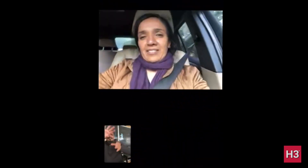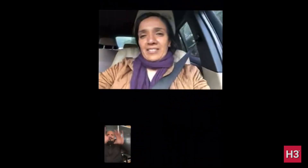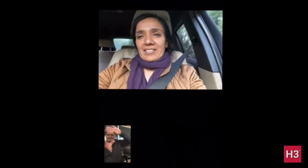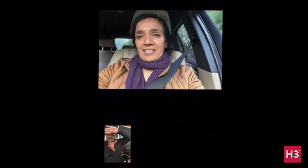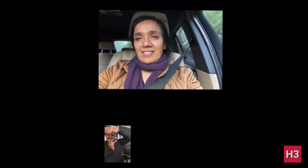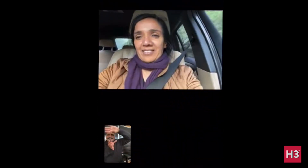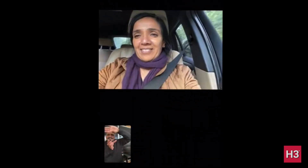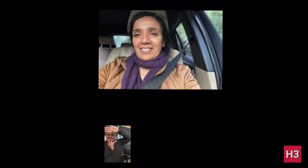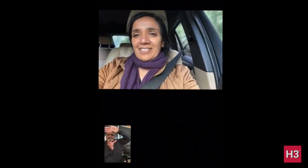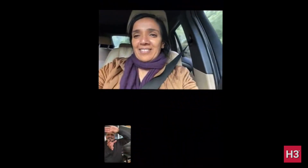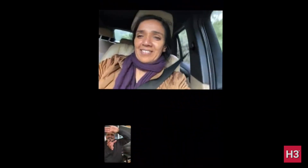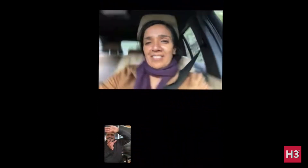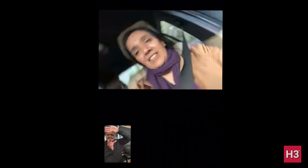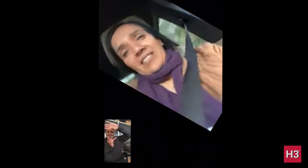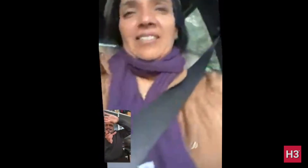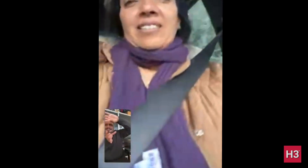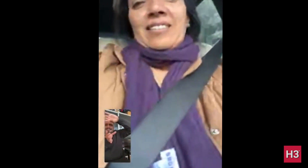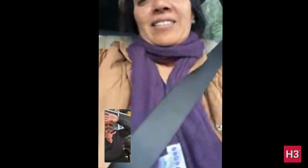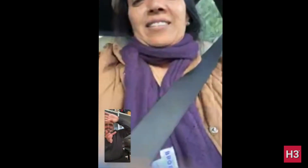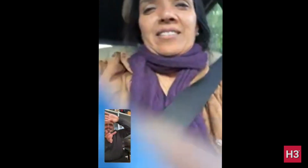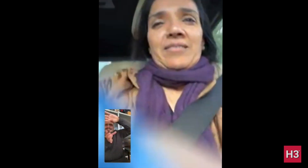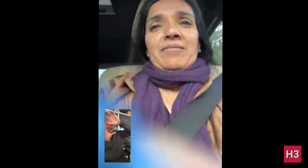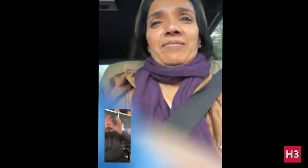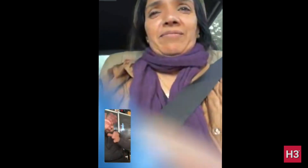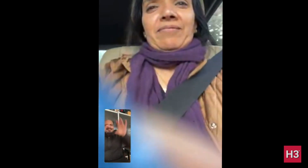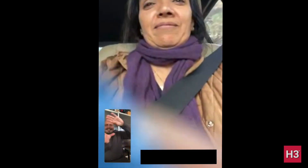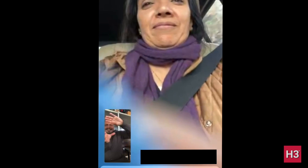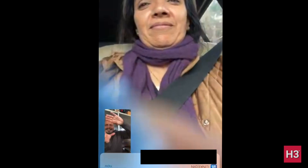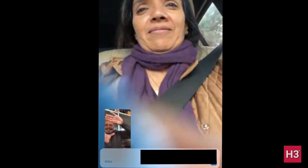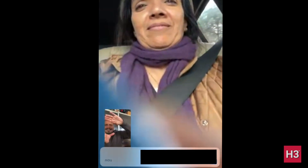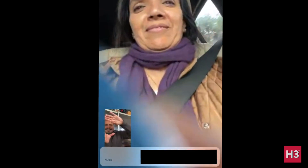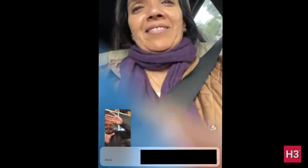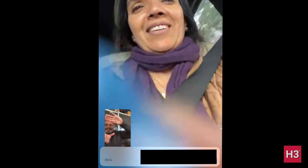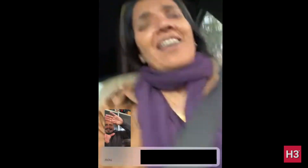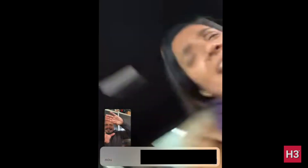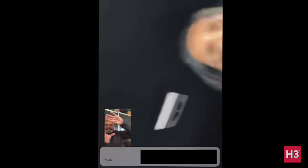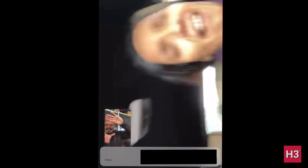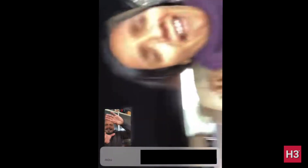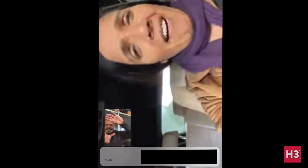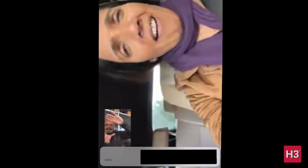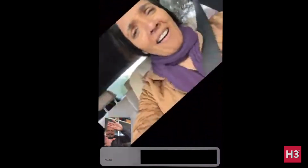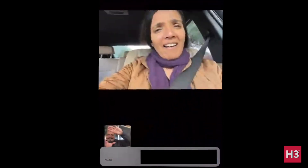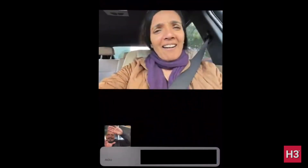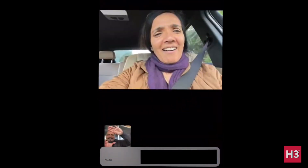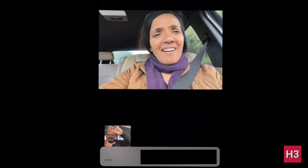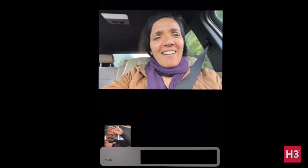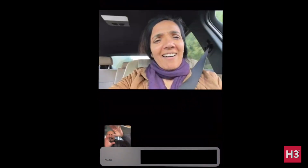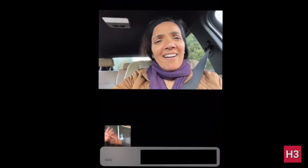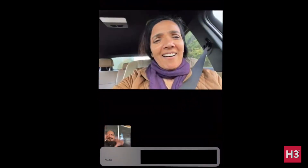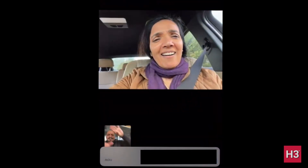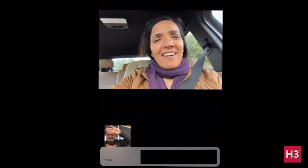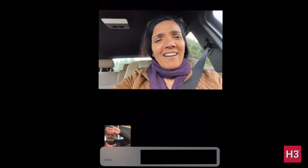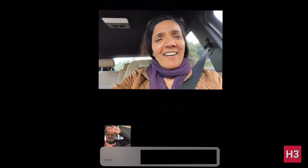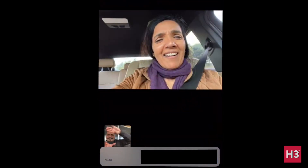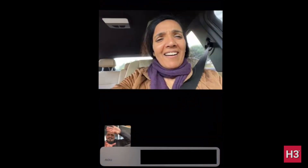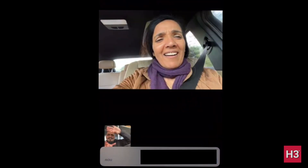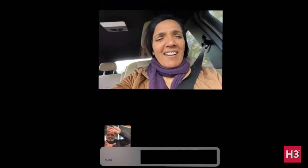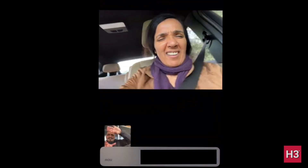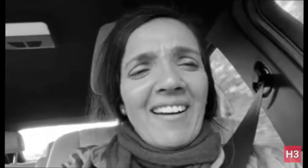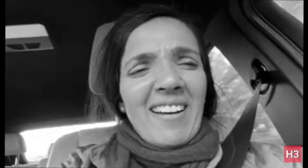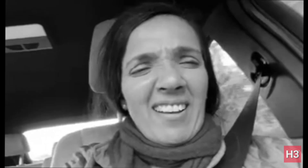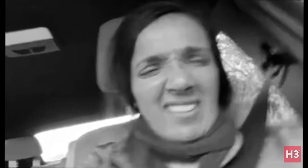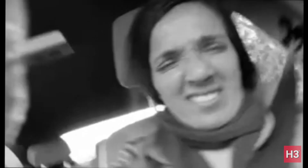Turn around.